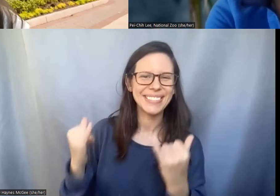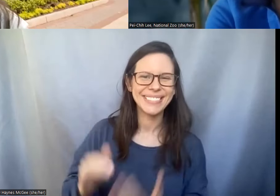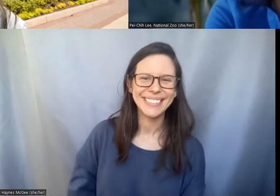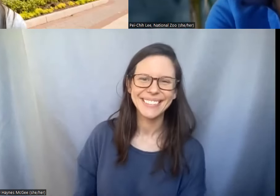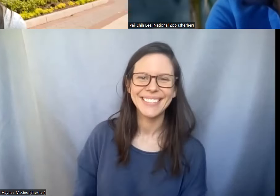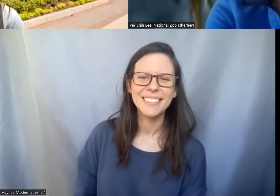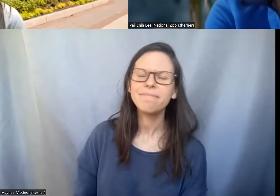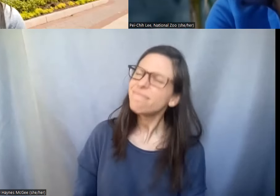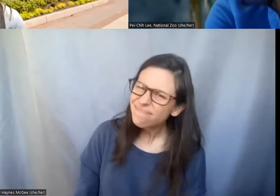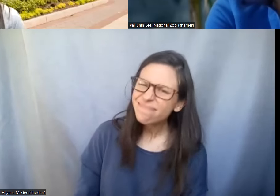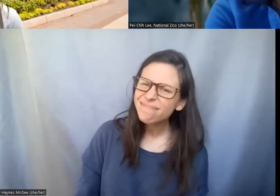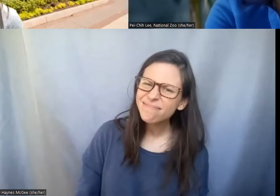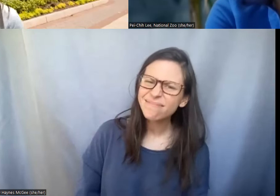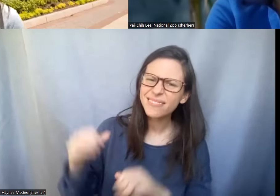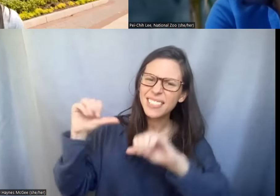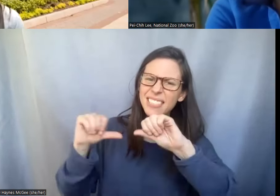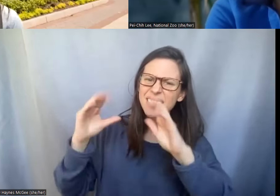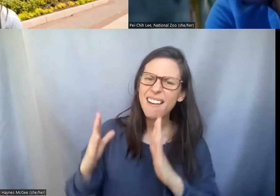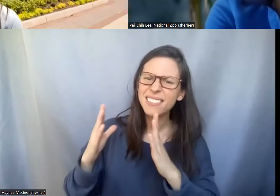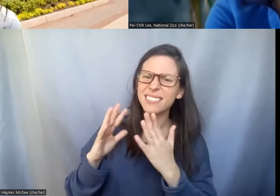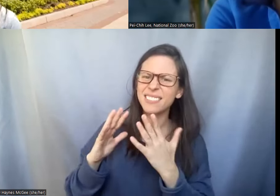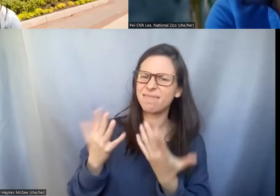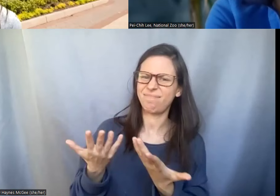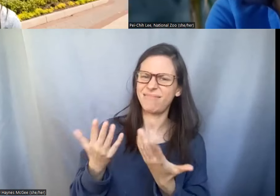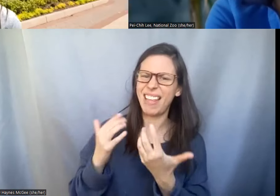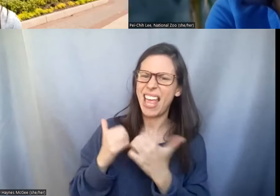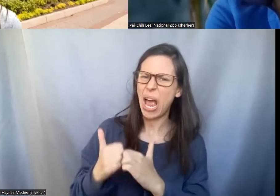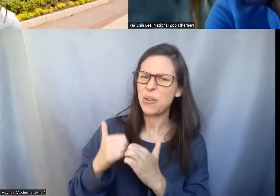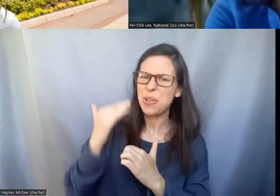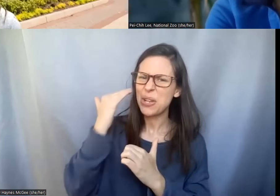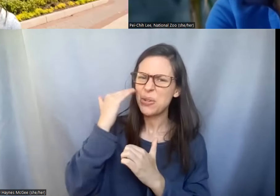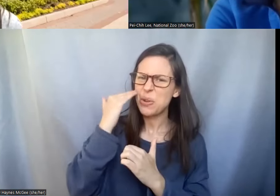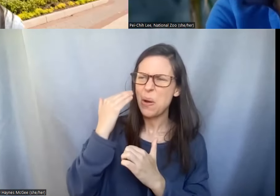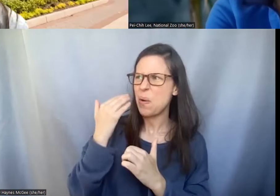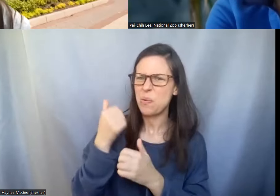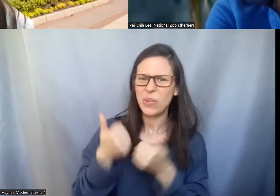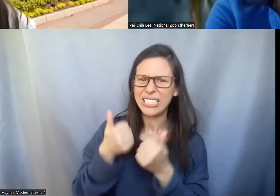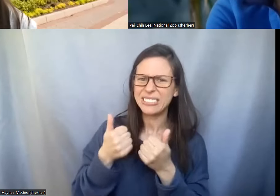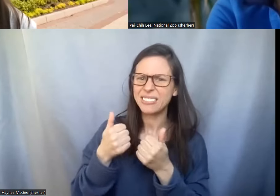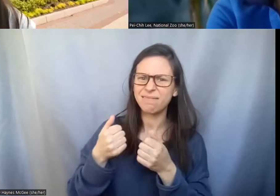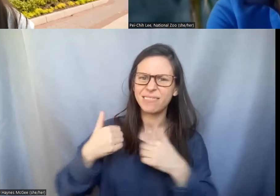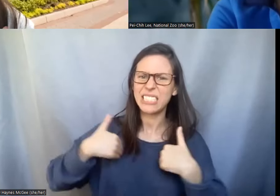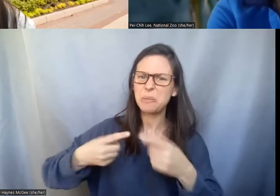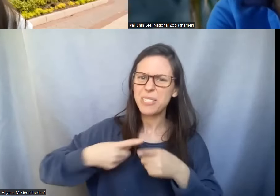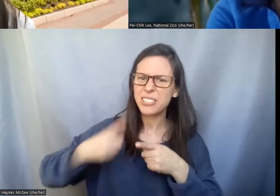how do scientists know which species to collect from? Is it the ones that are the most